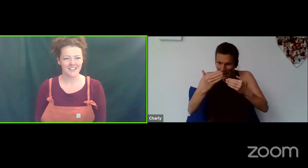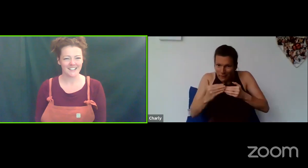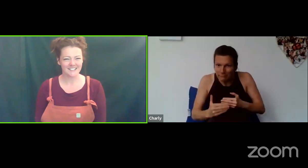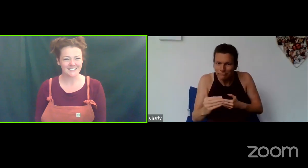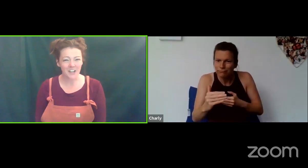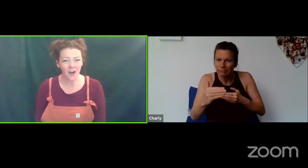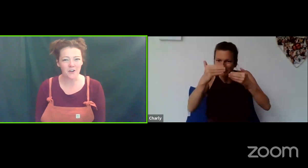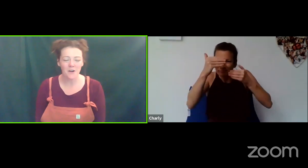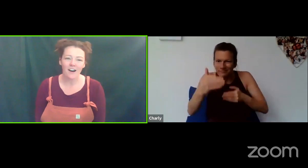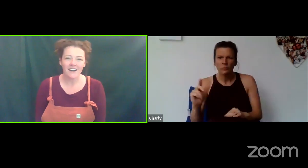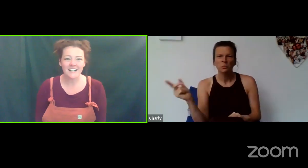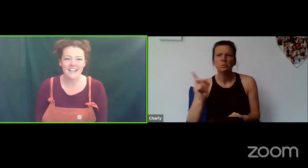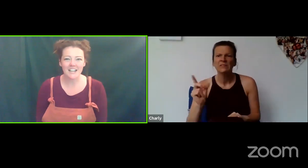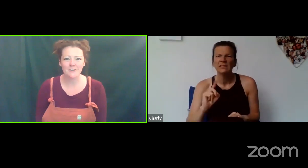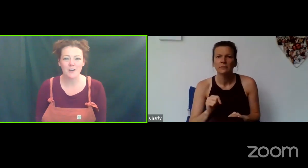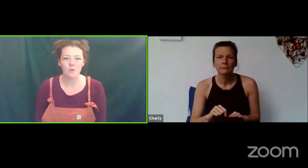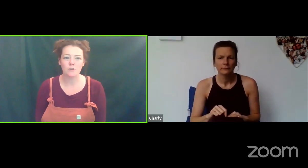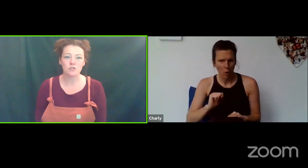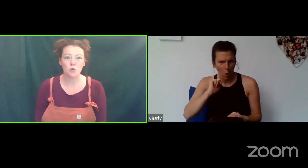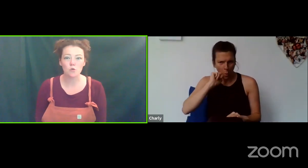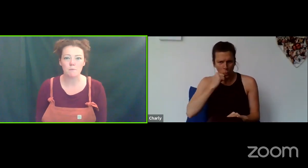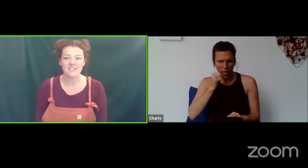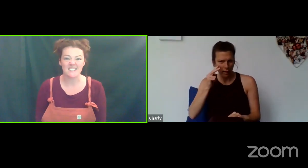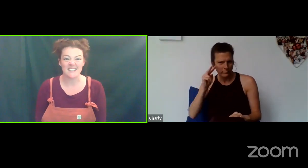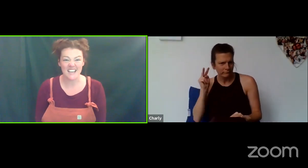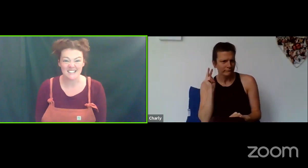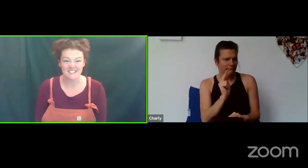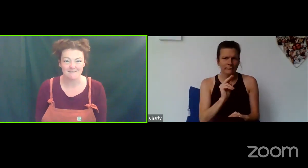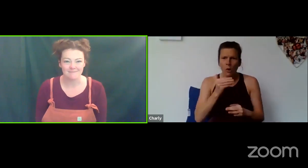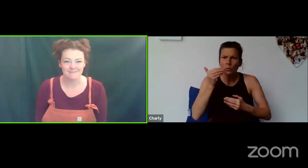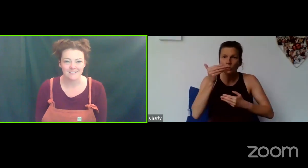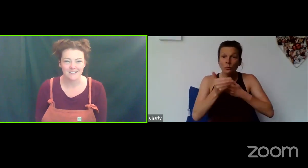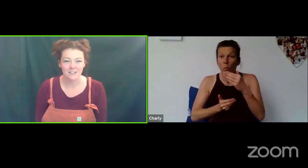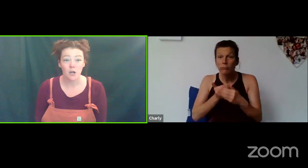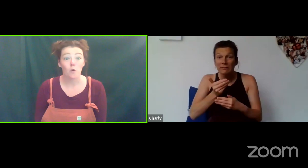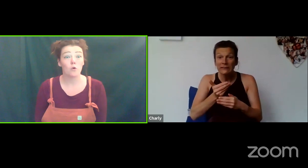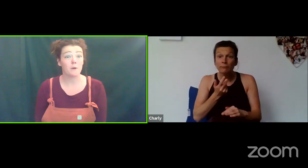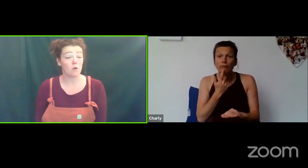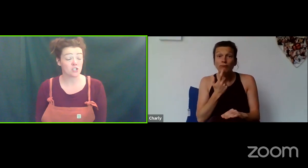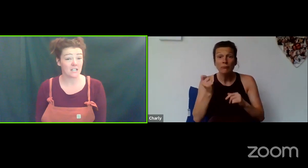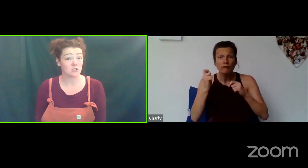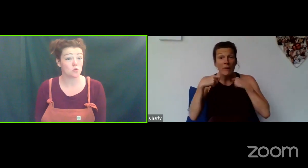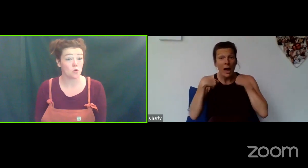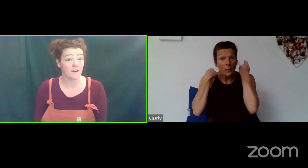So... I'd like to let you know what Story Busters is. We'll be watching a story